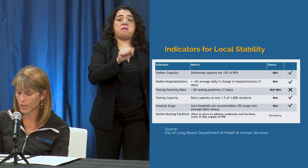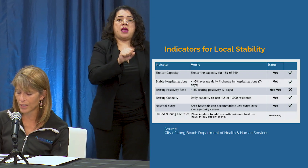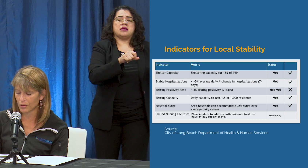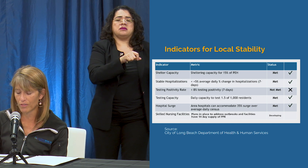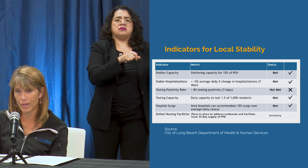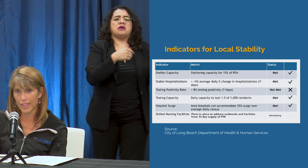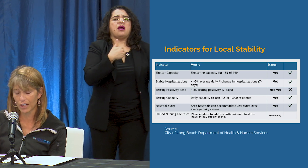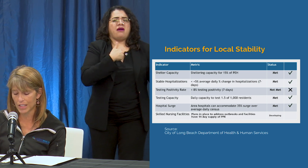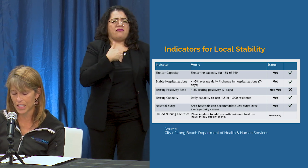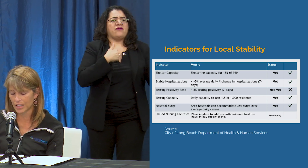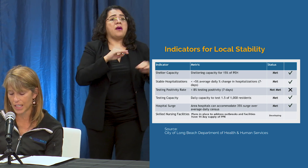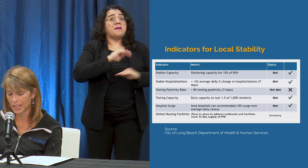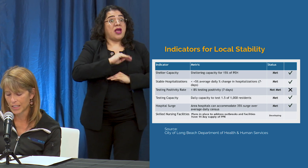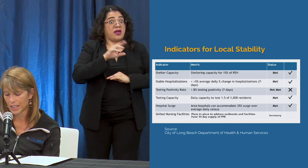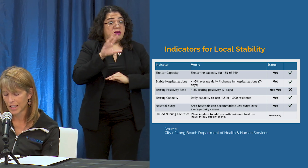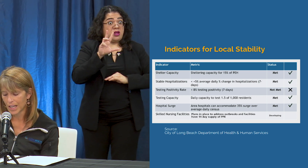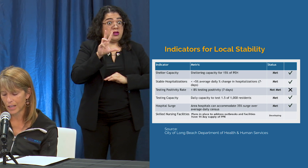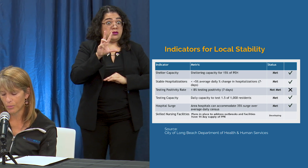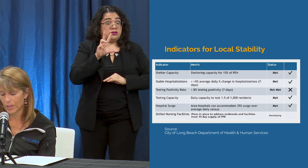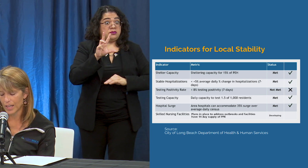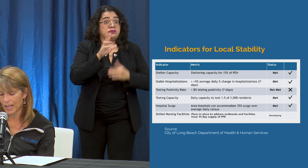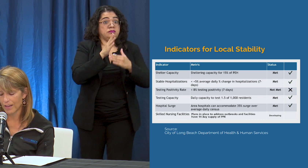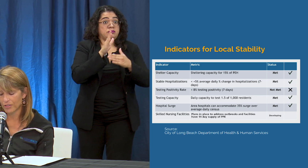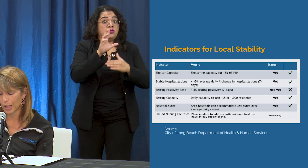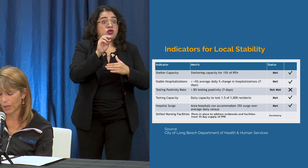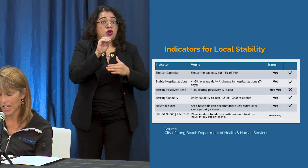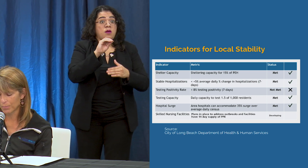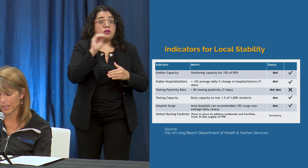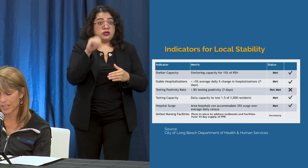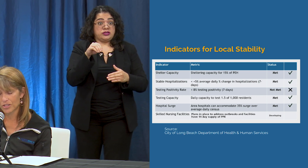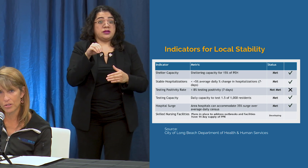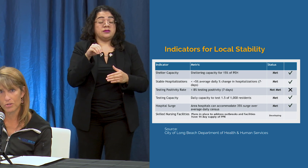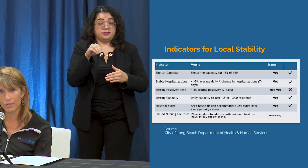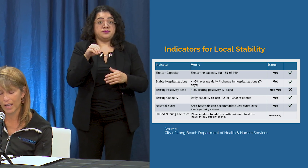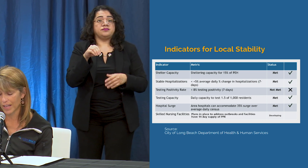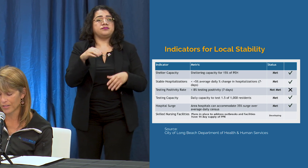so we've met that criteria. We have stable hospitalizations. We've had less